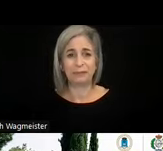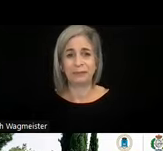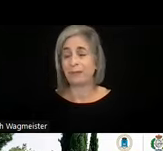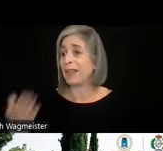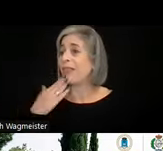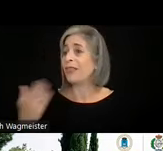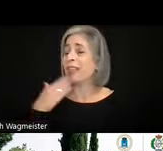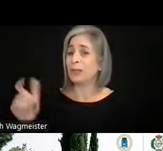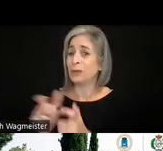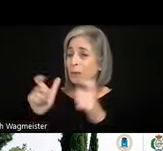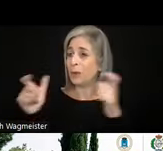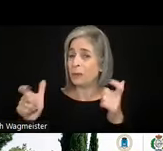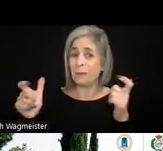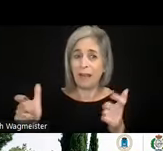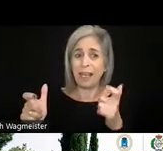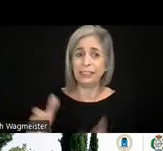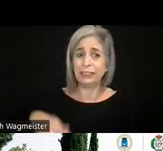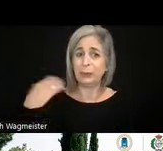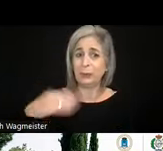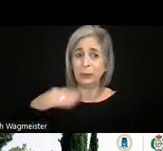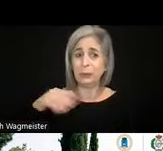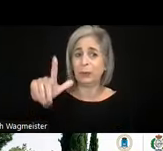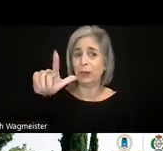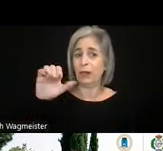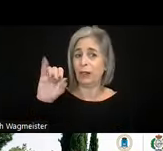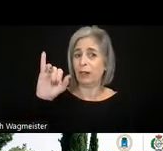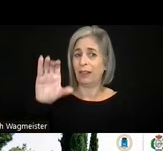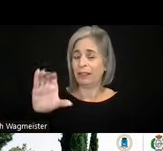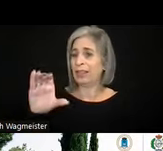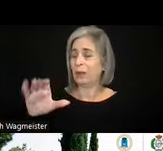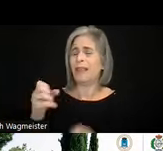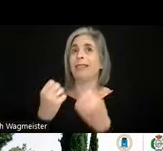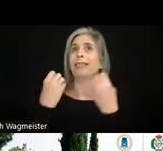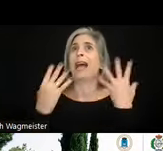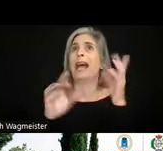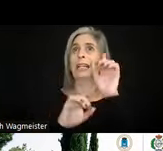Loïc. This was indeed very interesting. And we have got loads of questions. So I think also